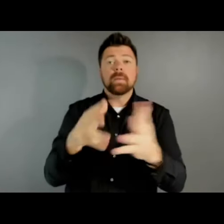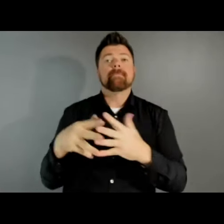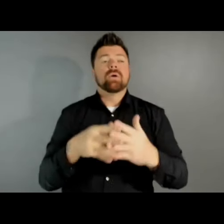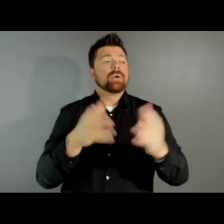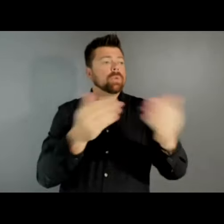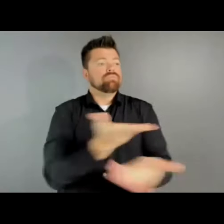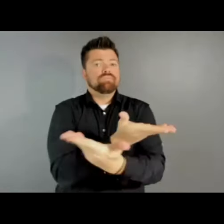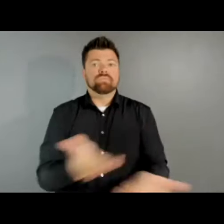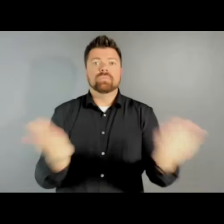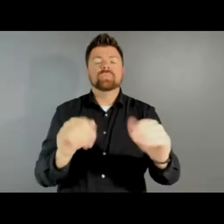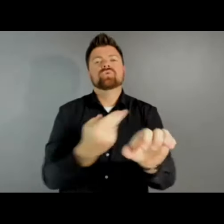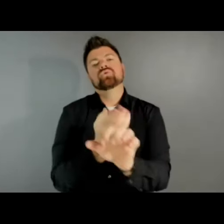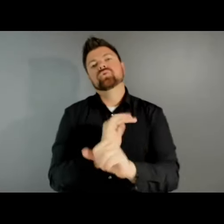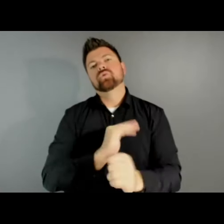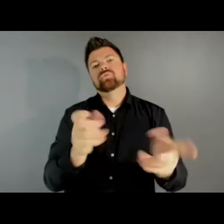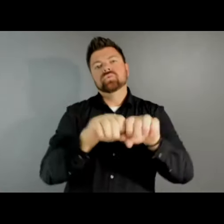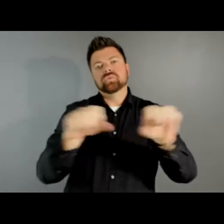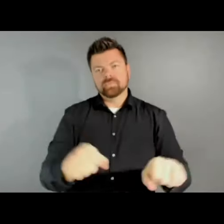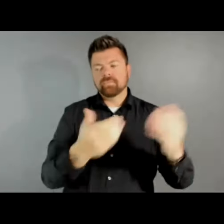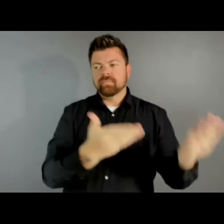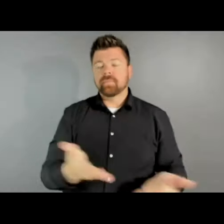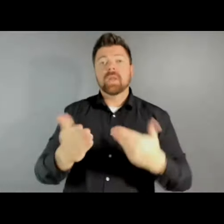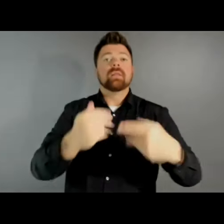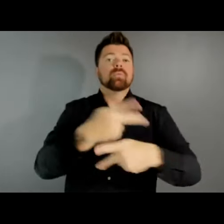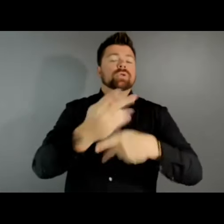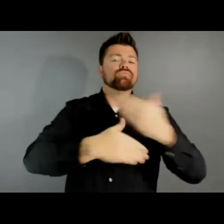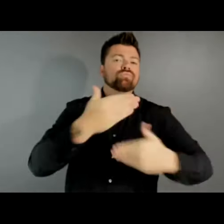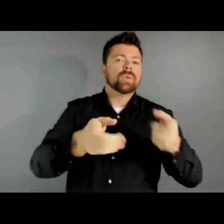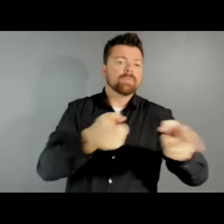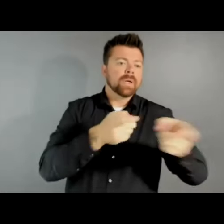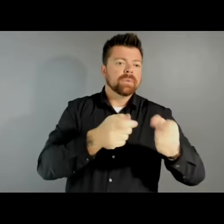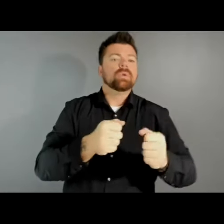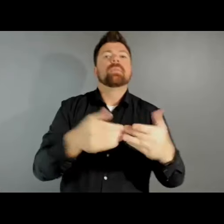artistic work. The production and management of public events for the National Endowment for the